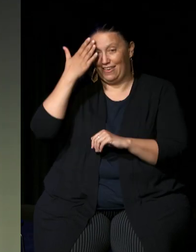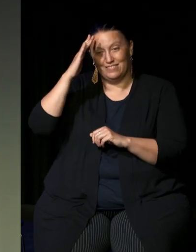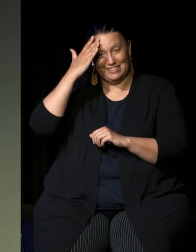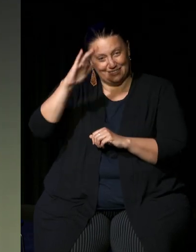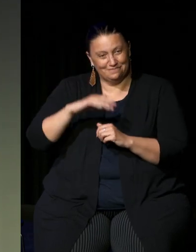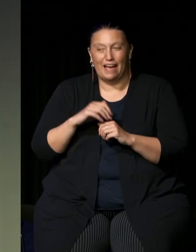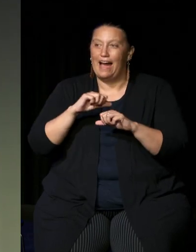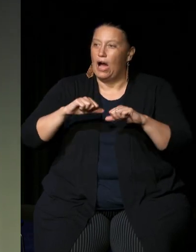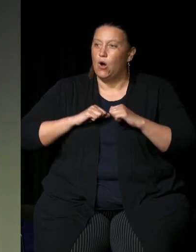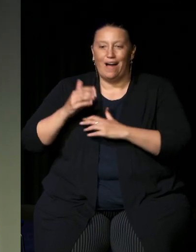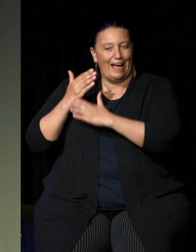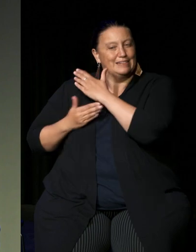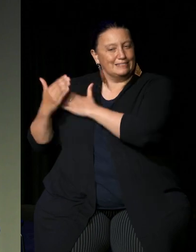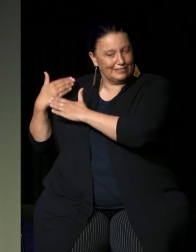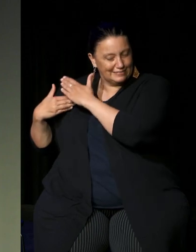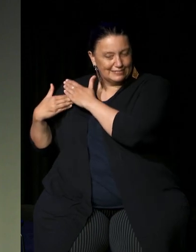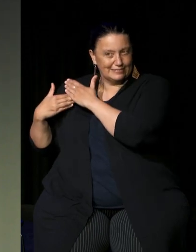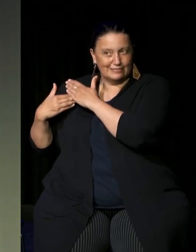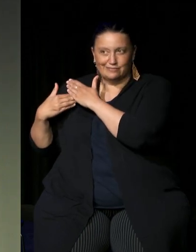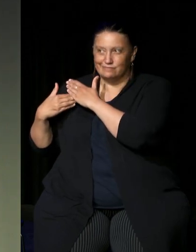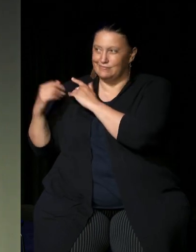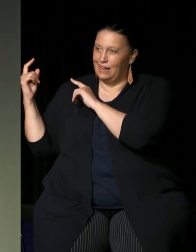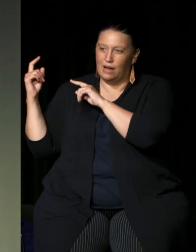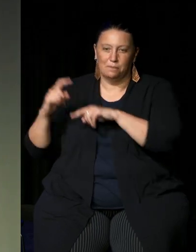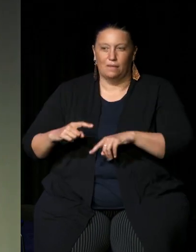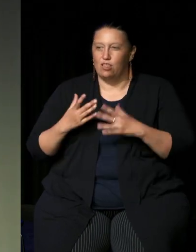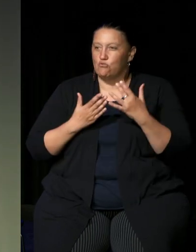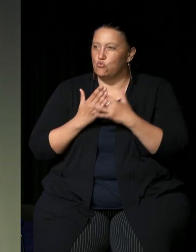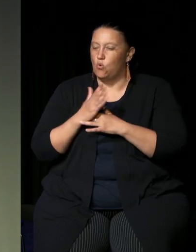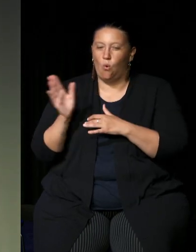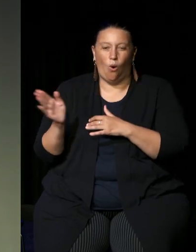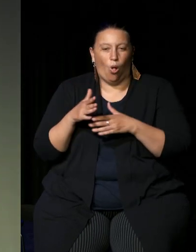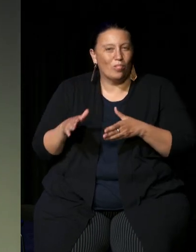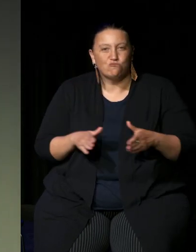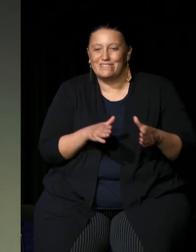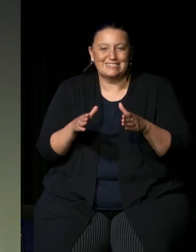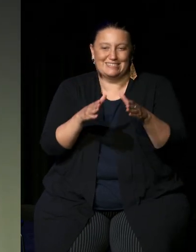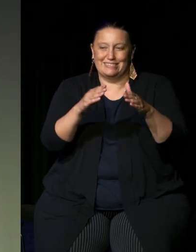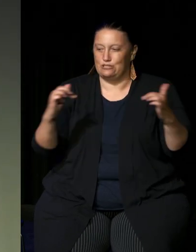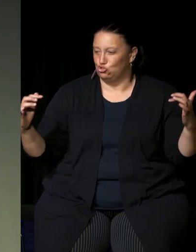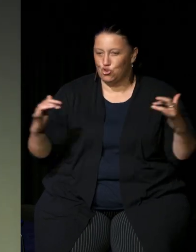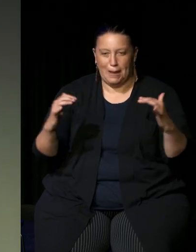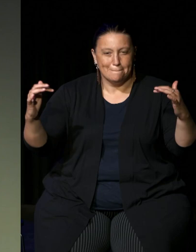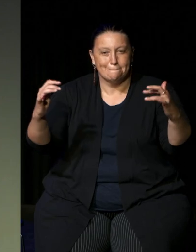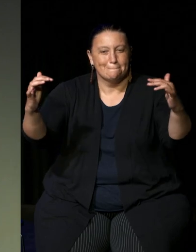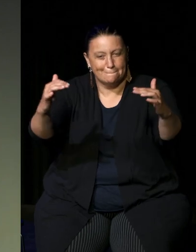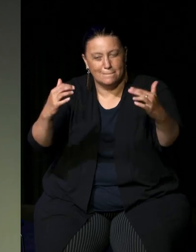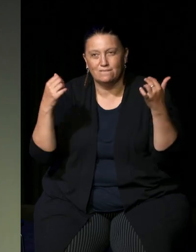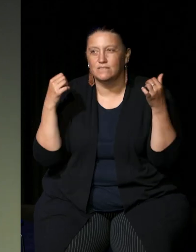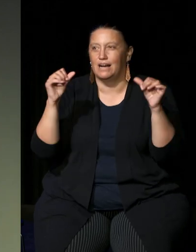ancestors came all the way up through all the rivers and streams and eventually ended up in